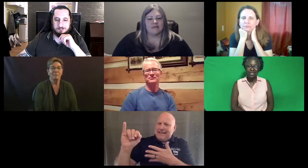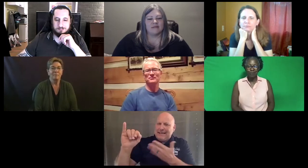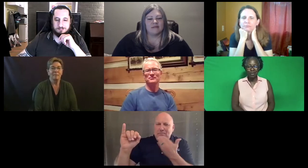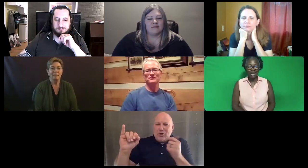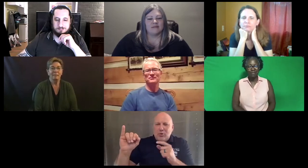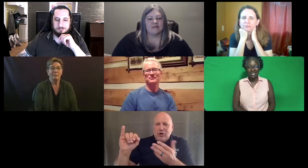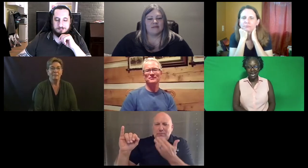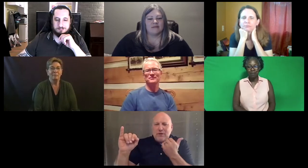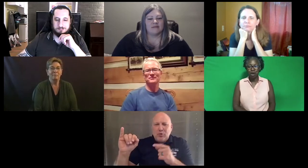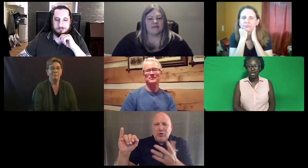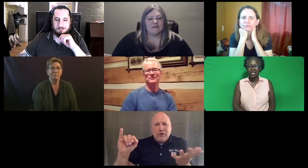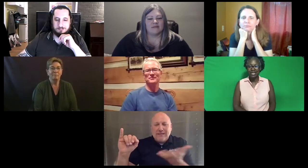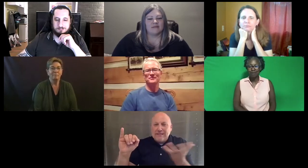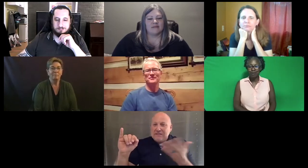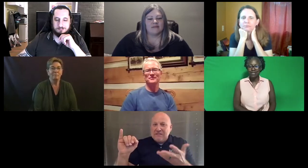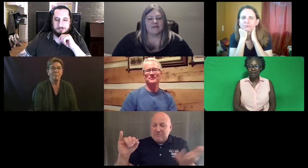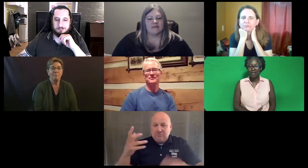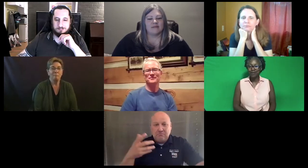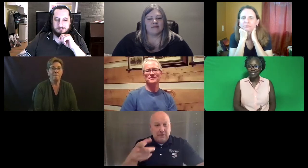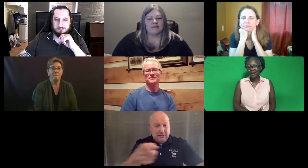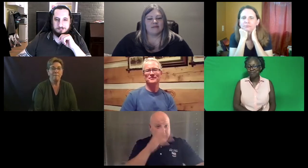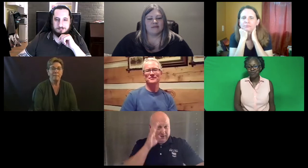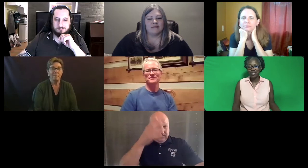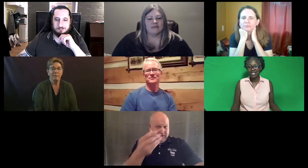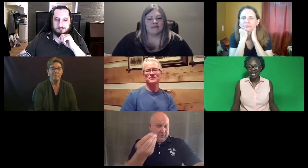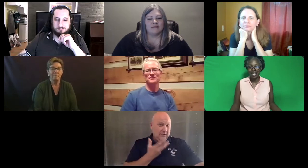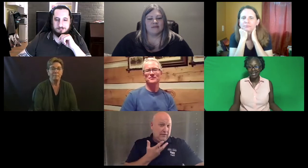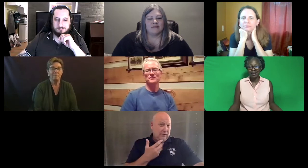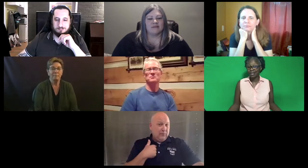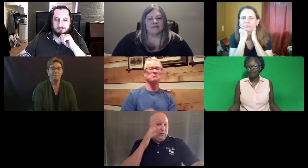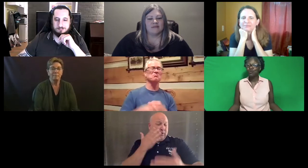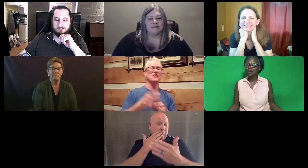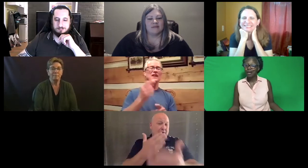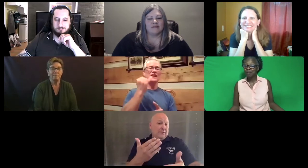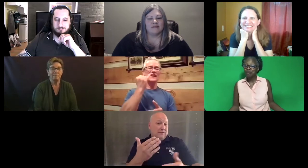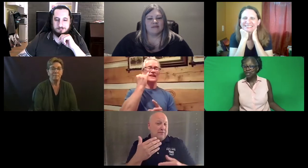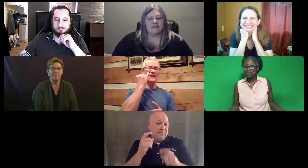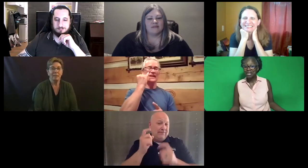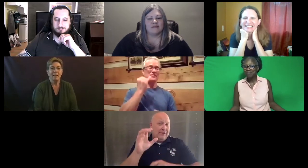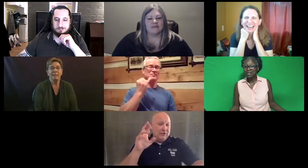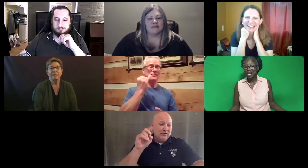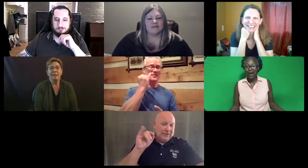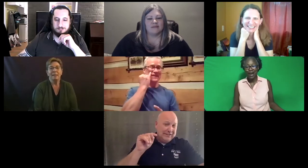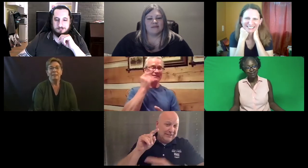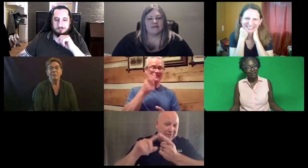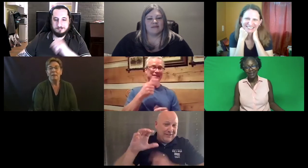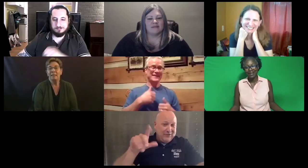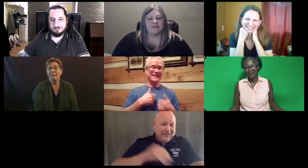But what's a better word to come before DI, come up with something and let me know and that's great.